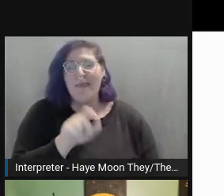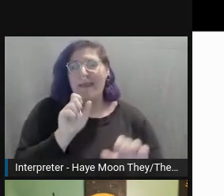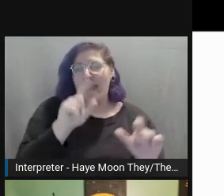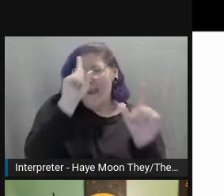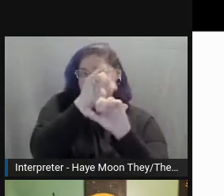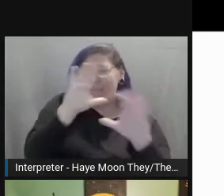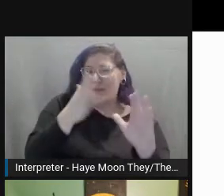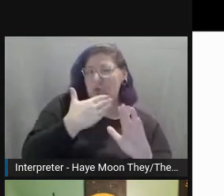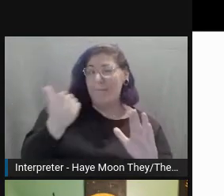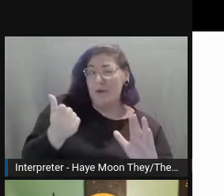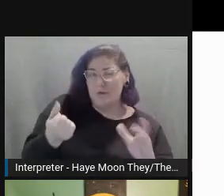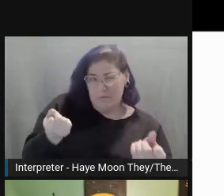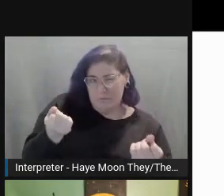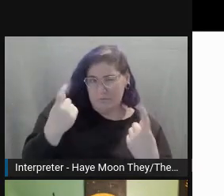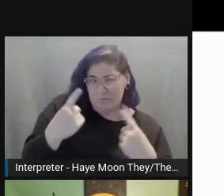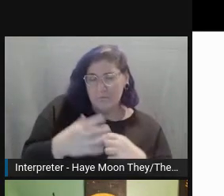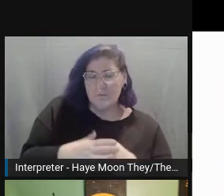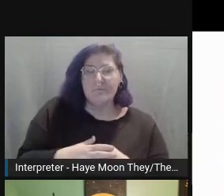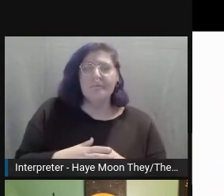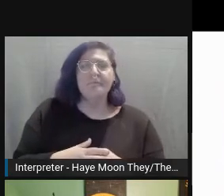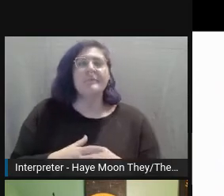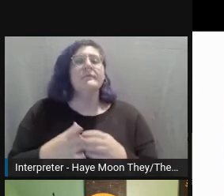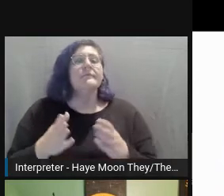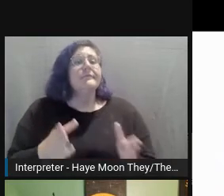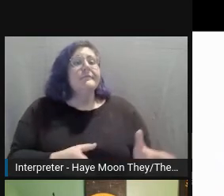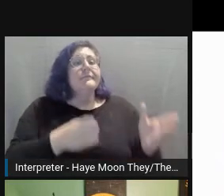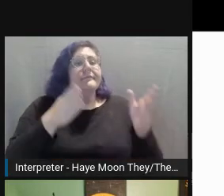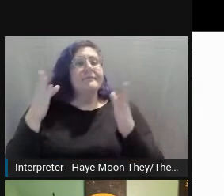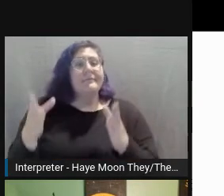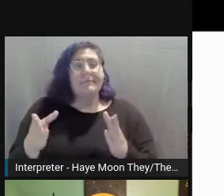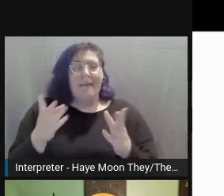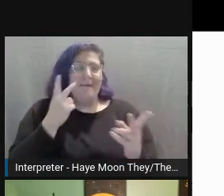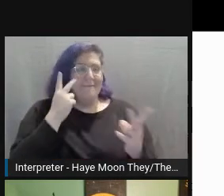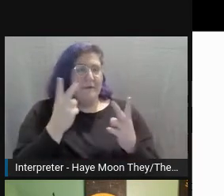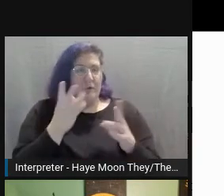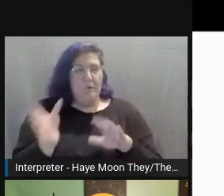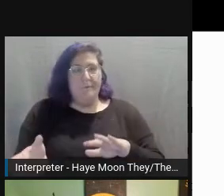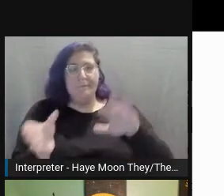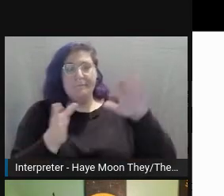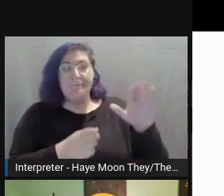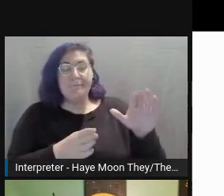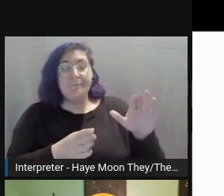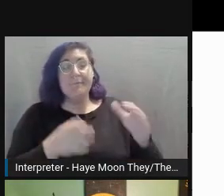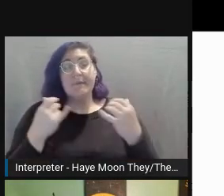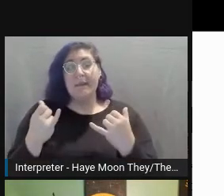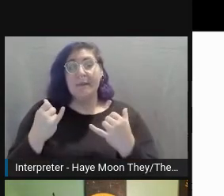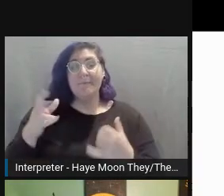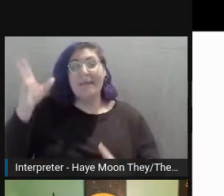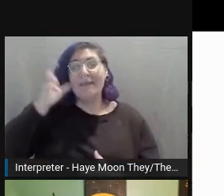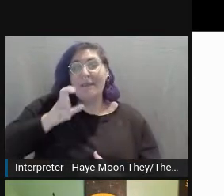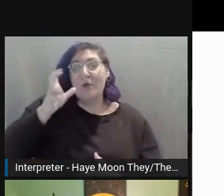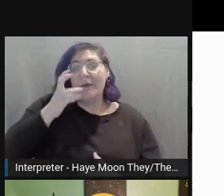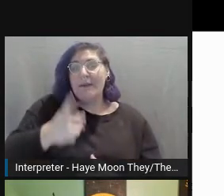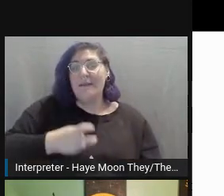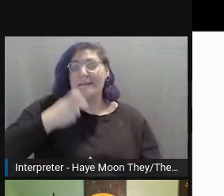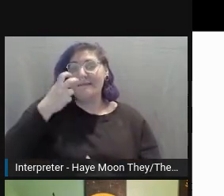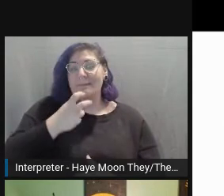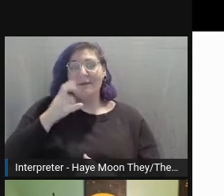Moving away from visual, let's go to hearing and speech. This is a photo of myself and my dad.